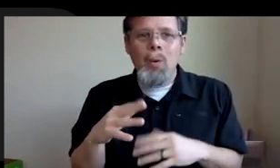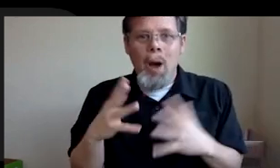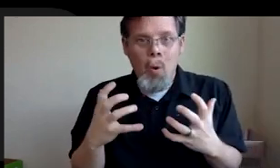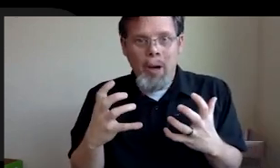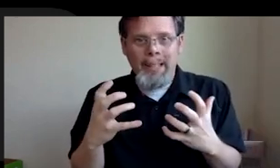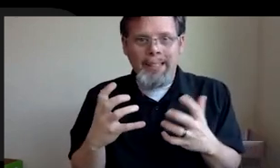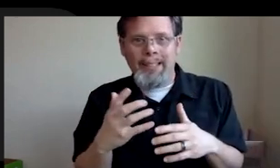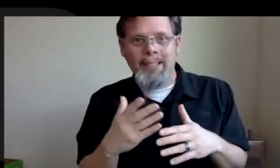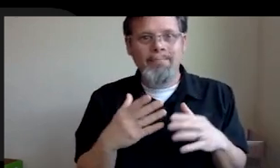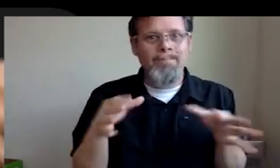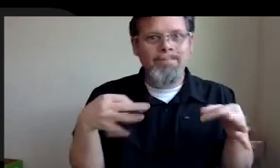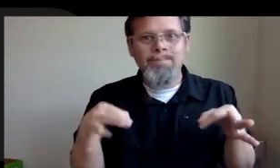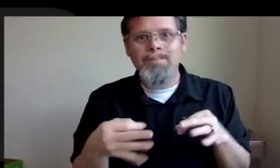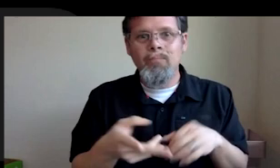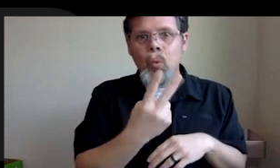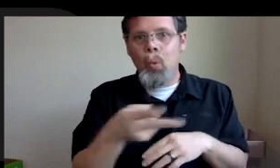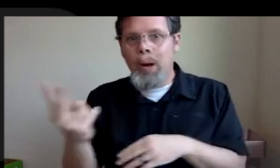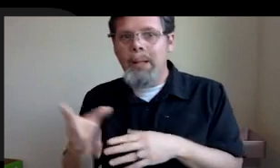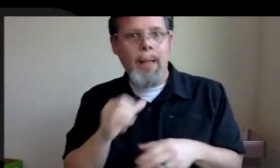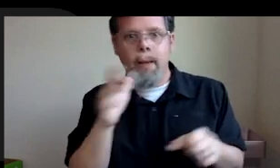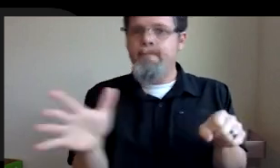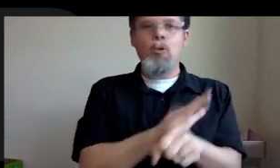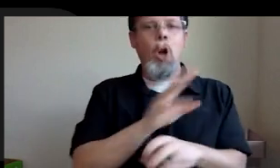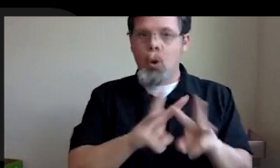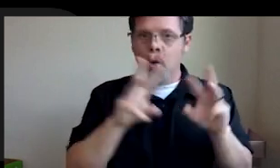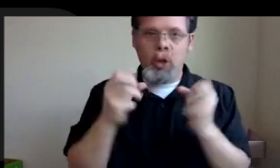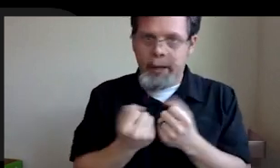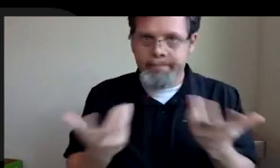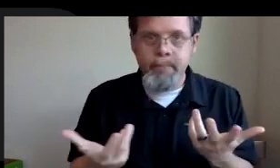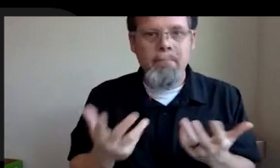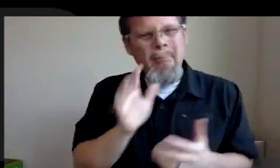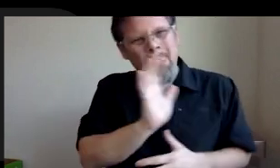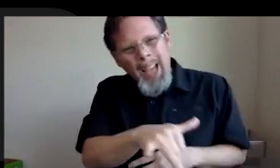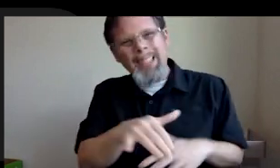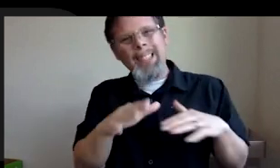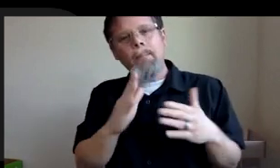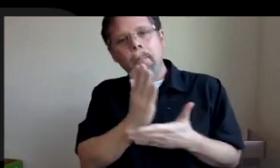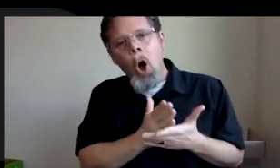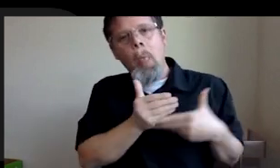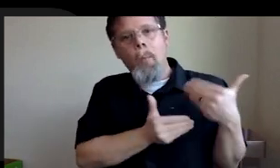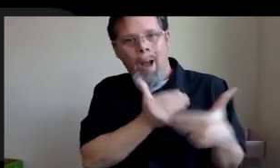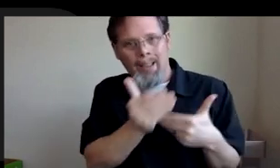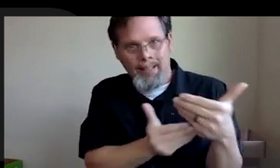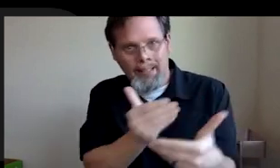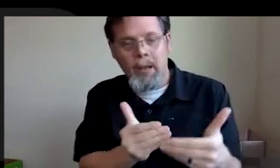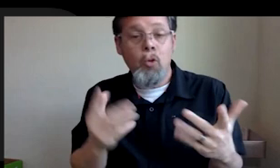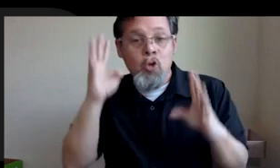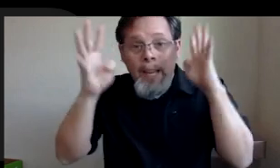things and I'm not actually doing the full on workshop. So that kind of walk you through my process creatively. And what I do as a designer